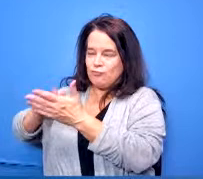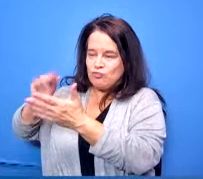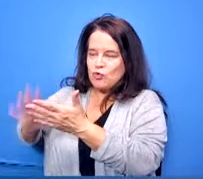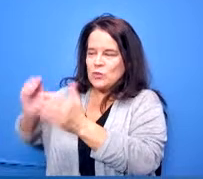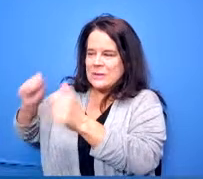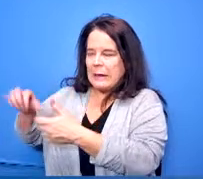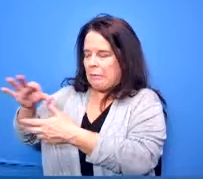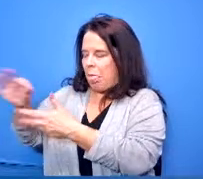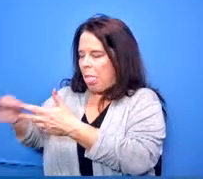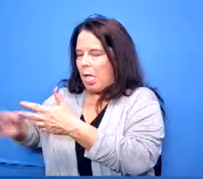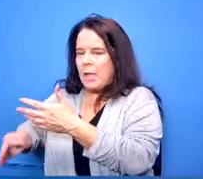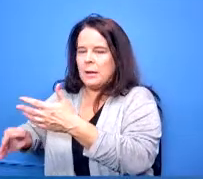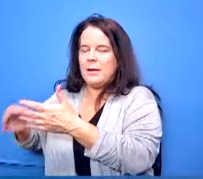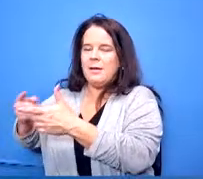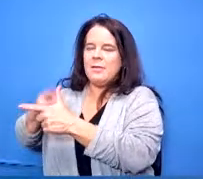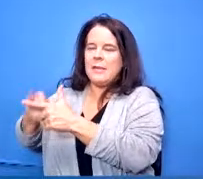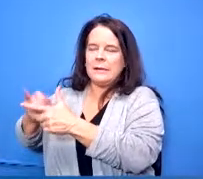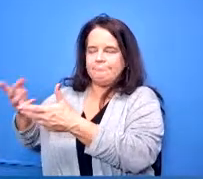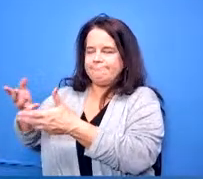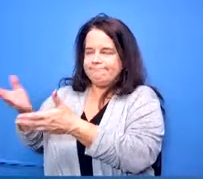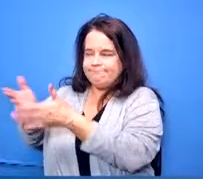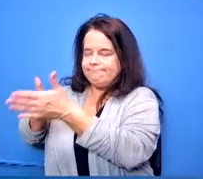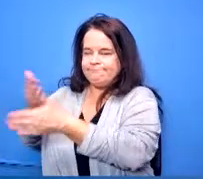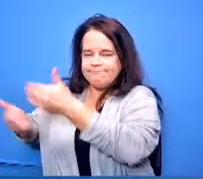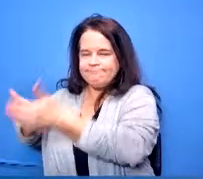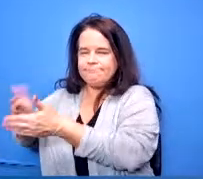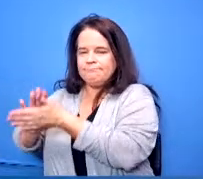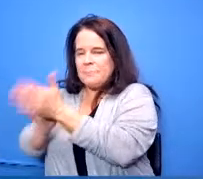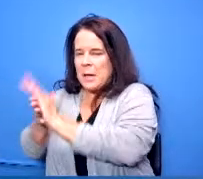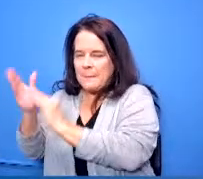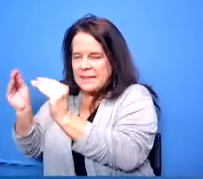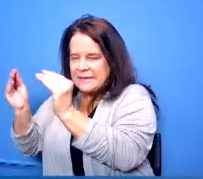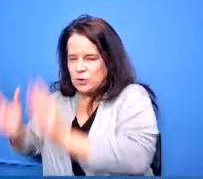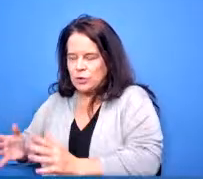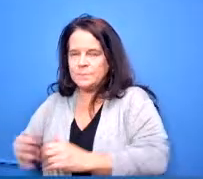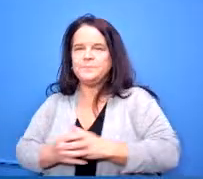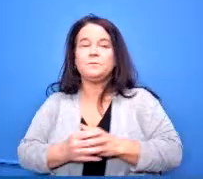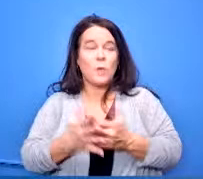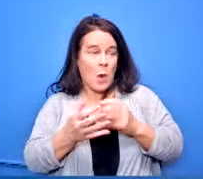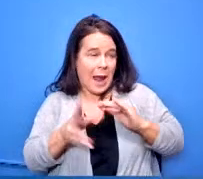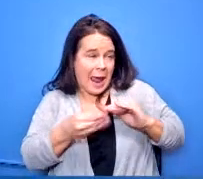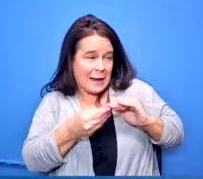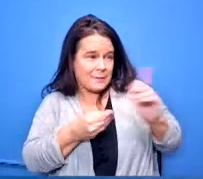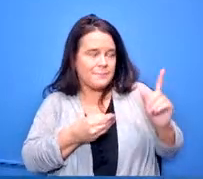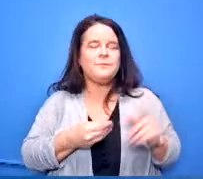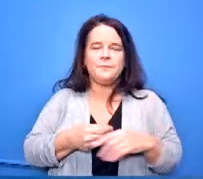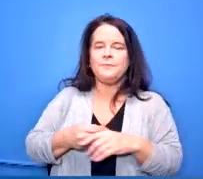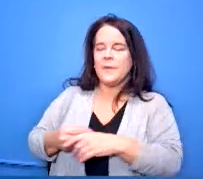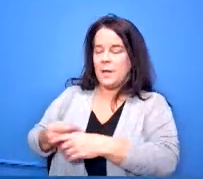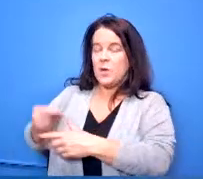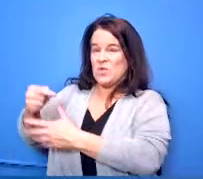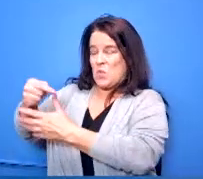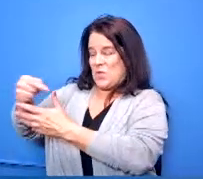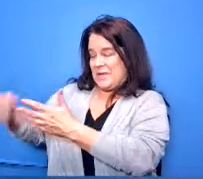anything to that dr lolly we have worked with the universities very closely to get the courses